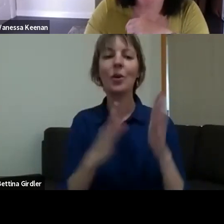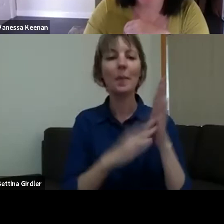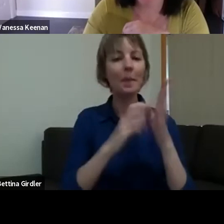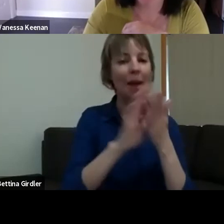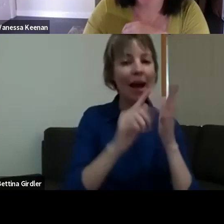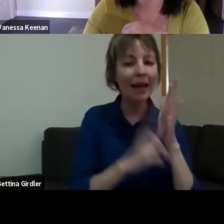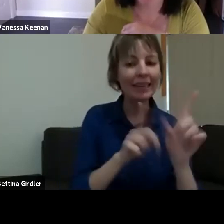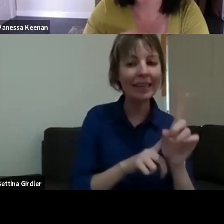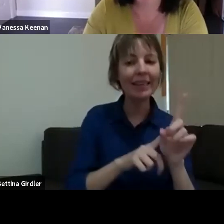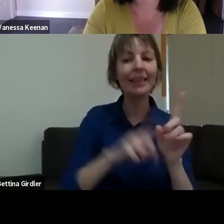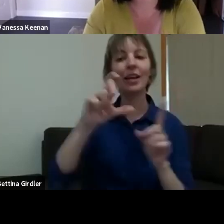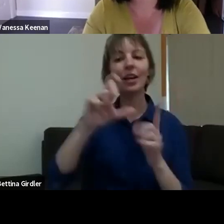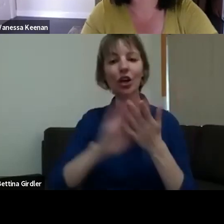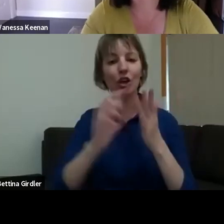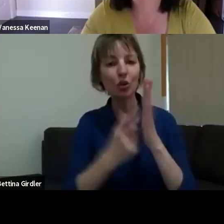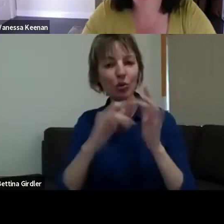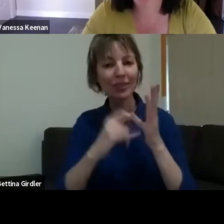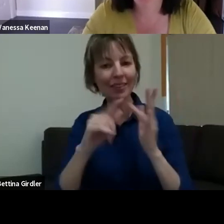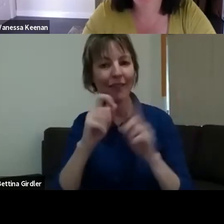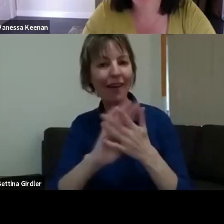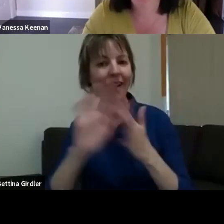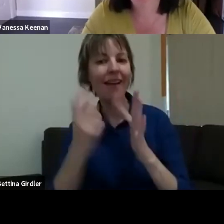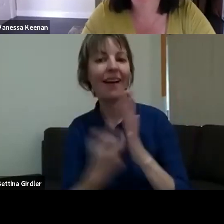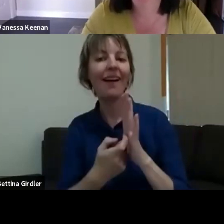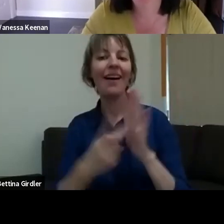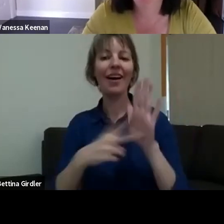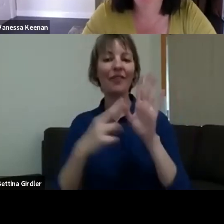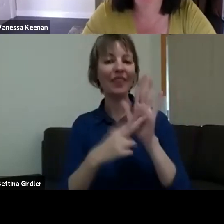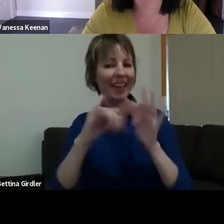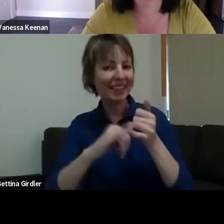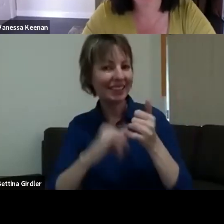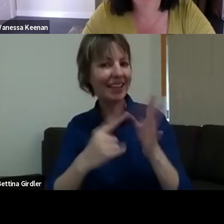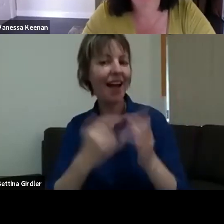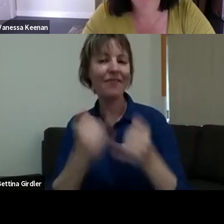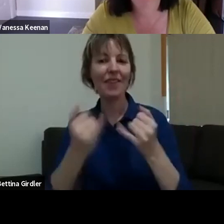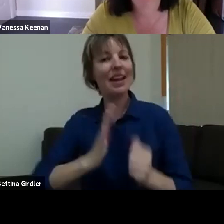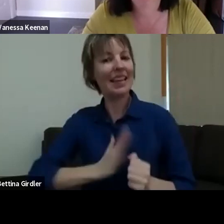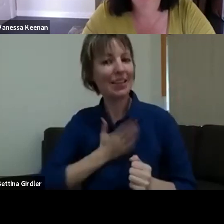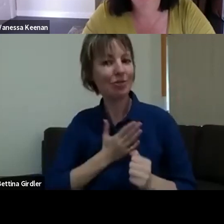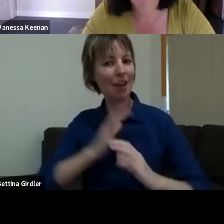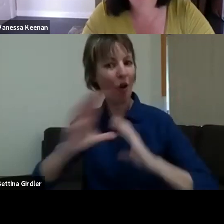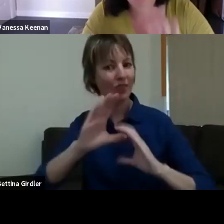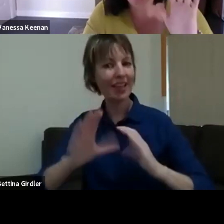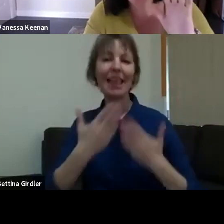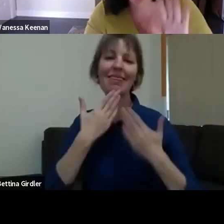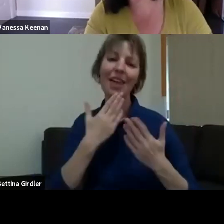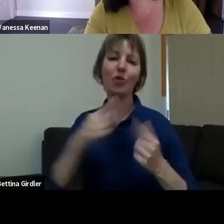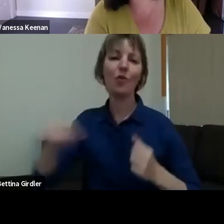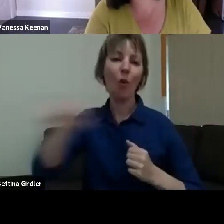interesting conversation, and thank you for everybody who's come along to listen. >> CHRISTOPHER COWLES: Thanks, Amanda. >> MAHONY MAIA Thanks for having us.